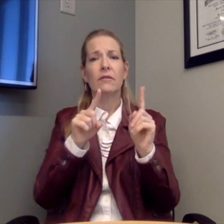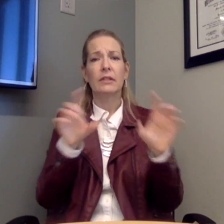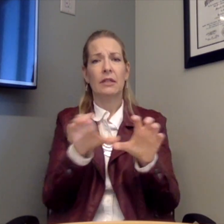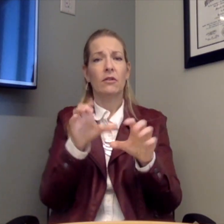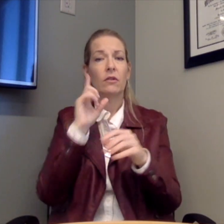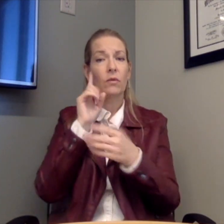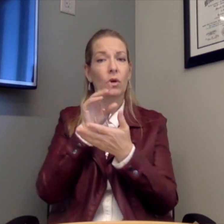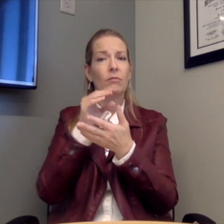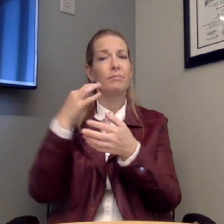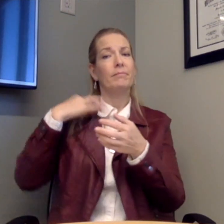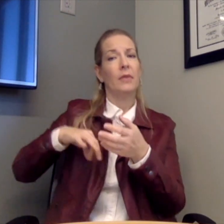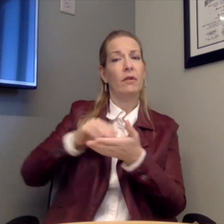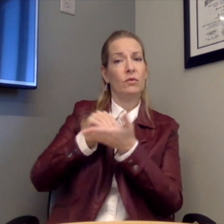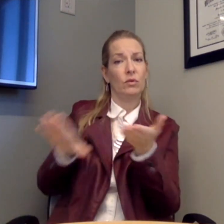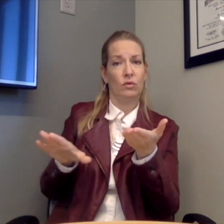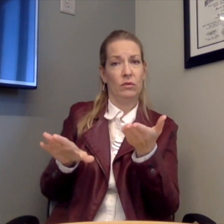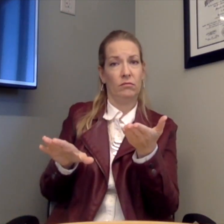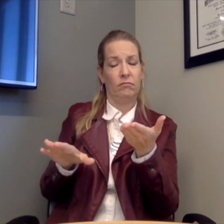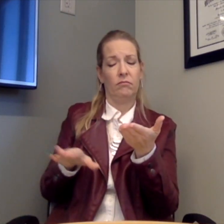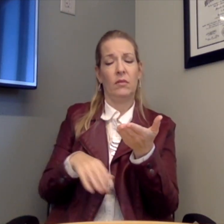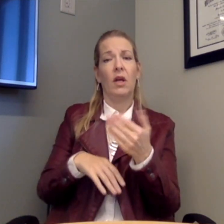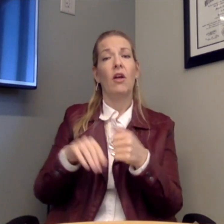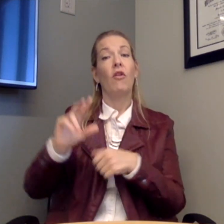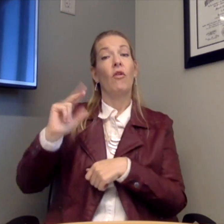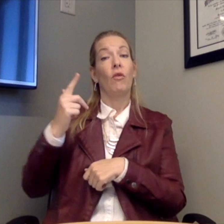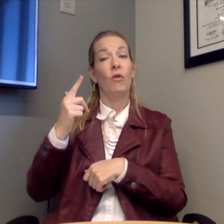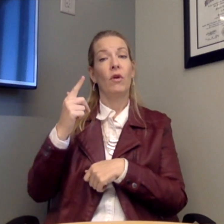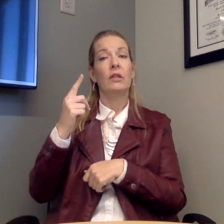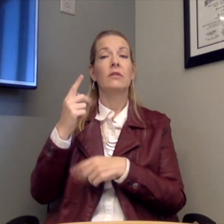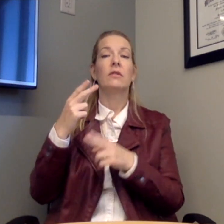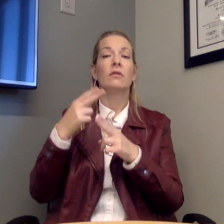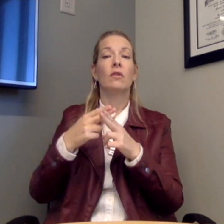a whole list of different activities for the benefit of our students. The third